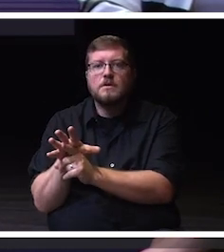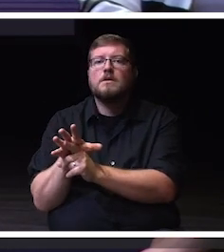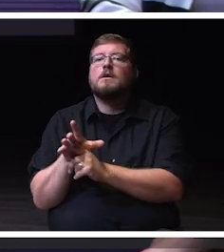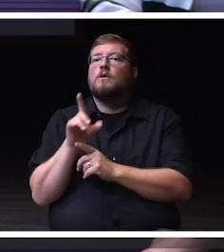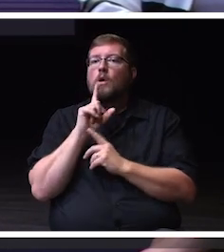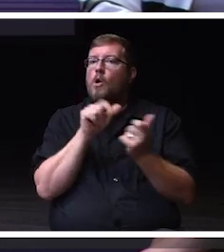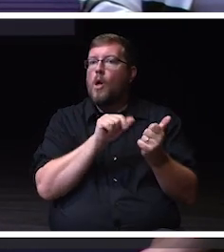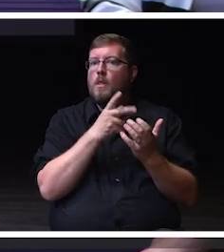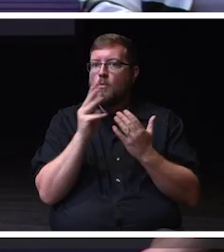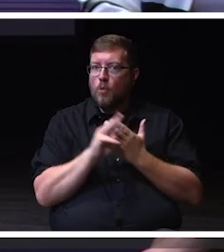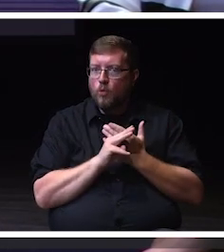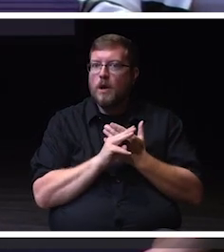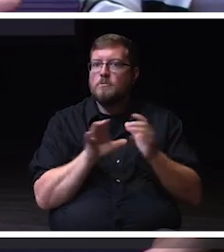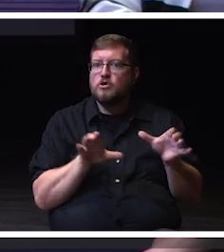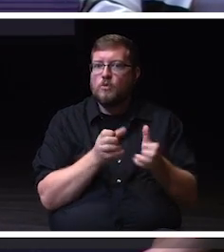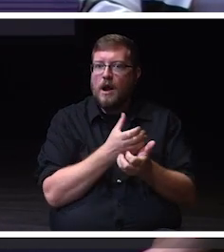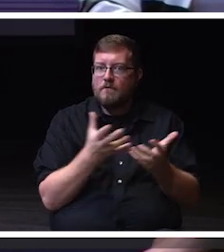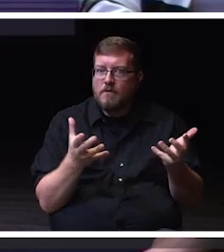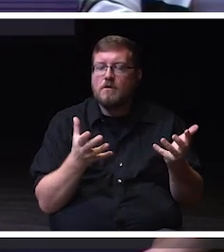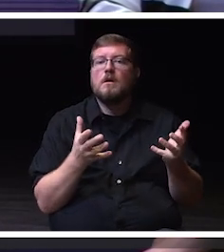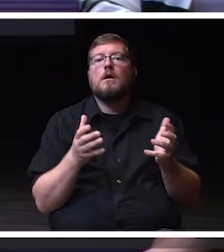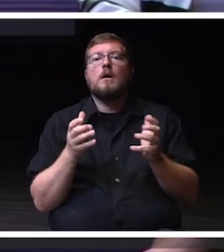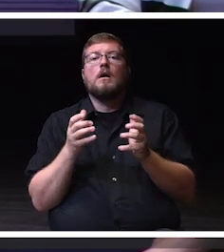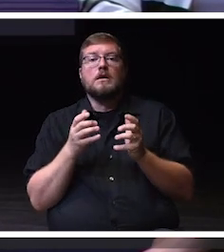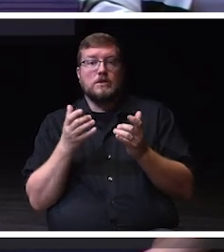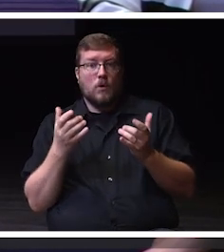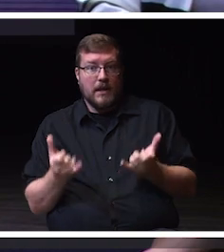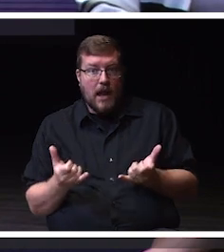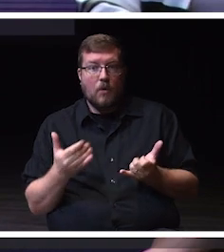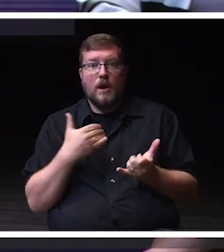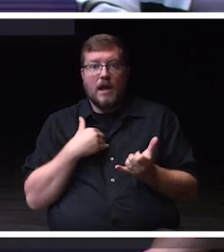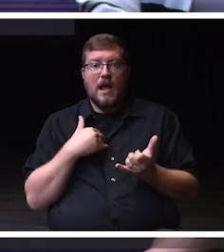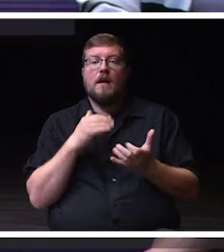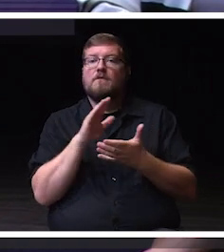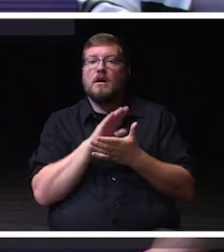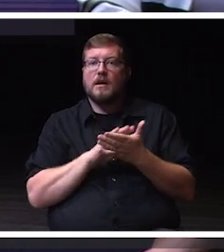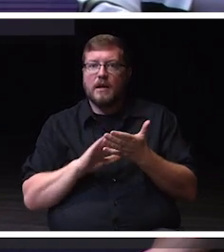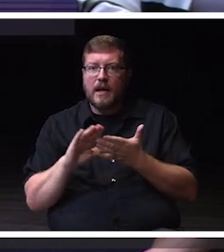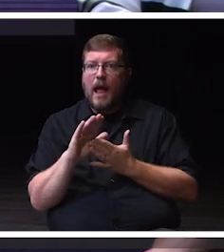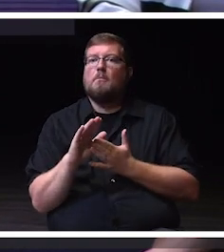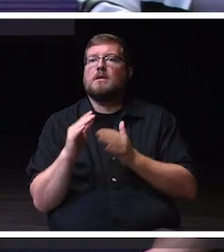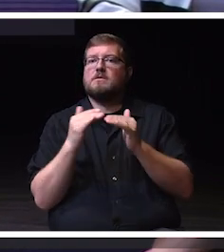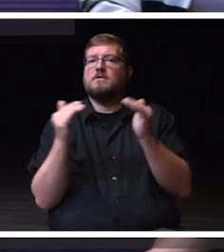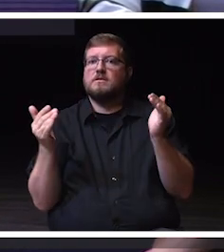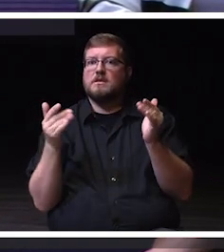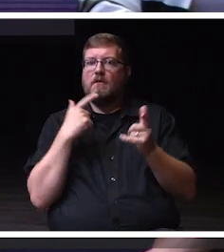welcoming undergraduate students. Now, we've got a campus level to complement that. Let them know about the